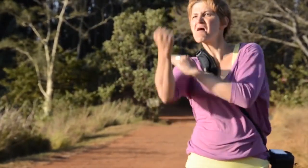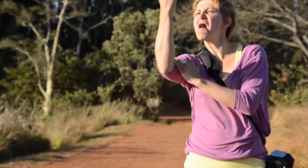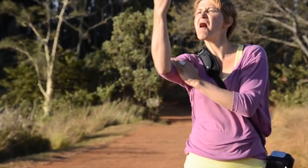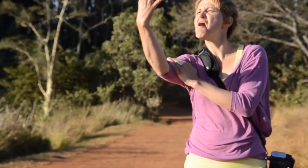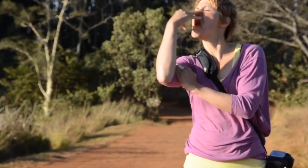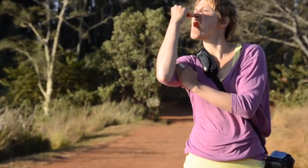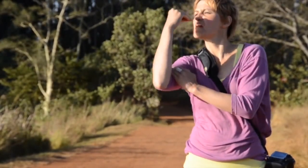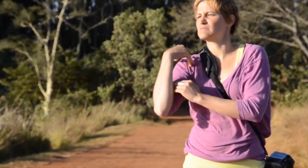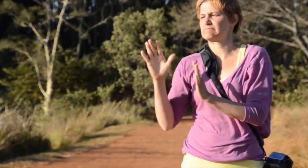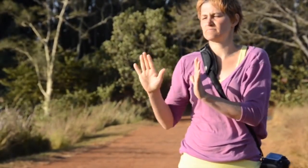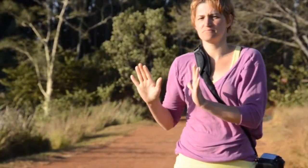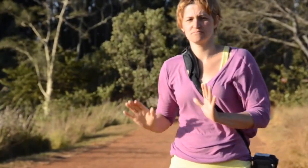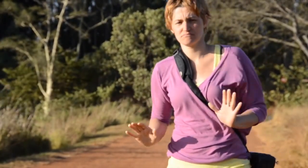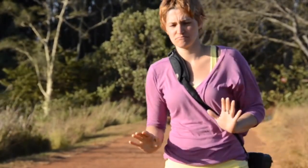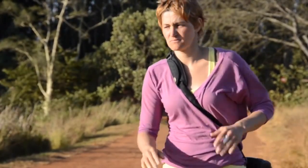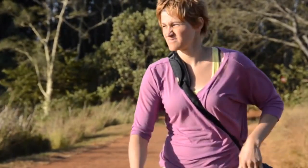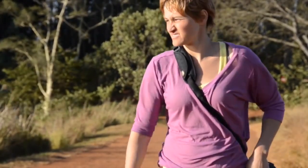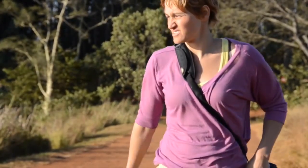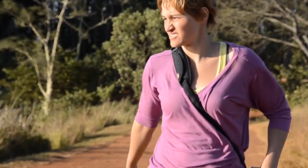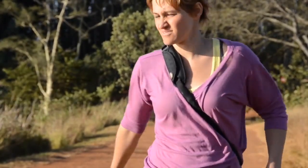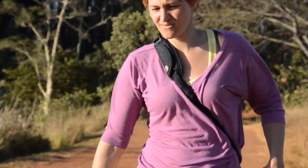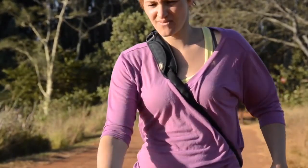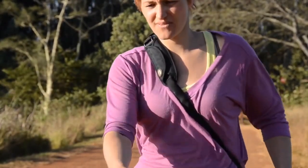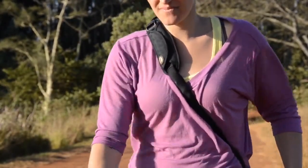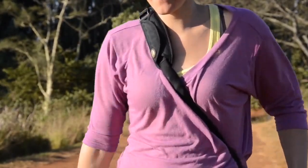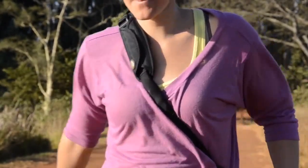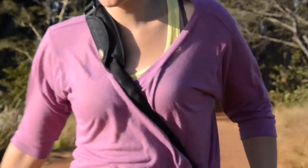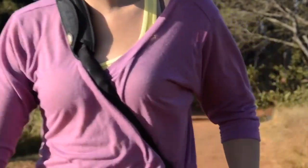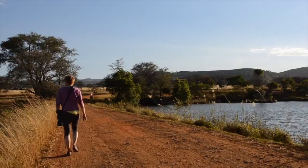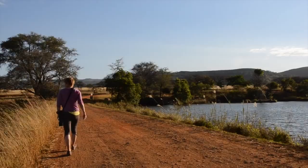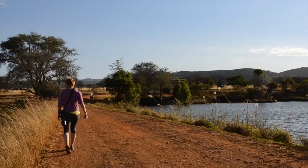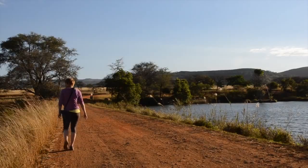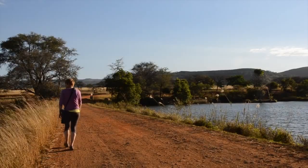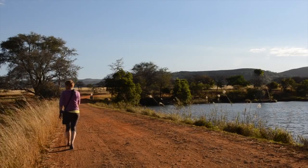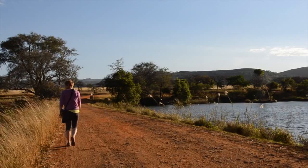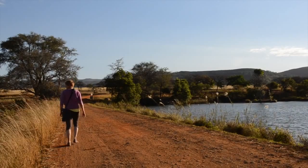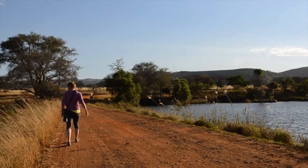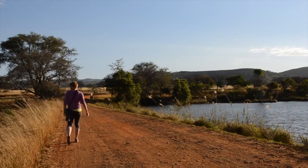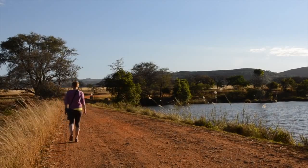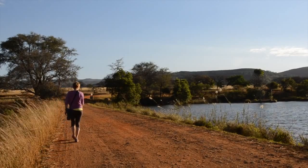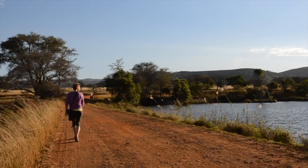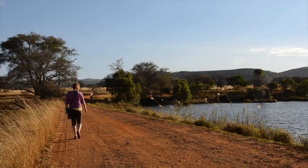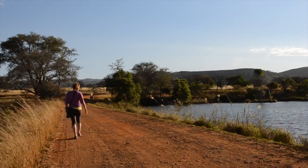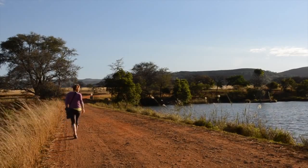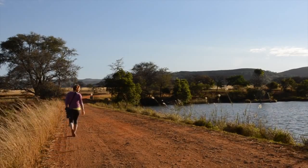I would not want to come closer and be surprised by a crocodile coming out of